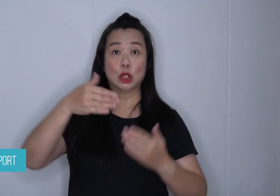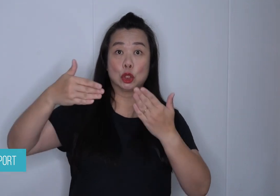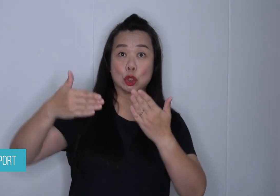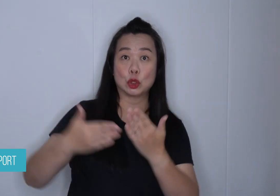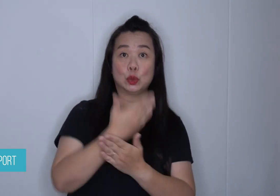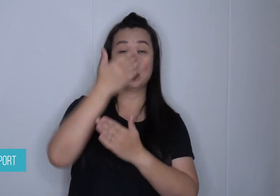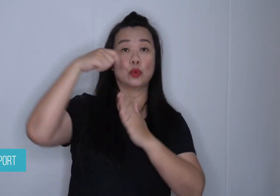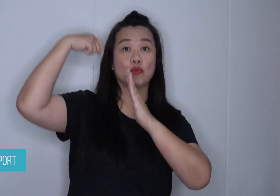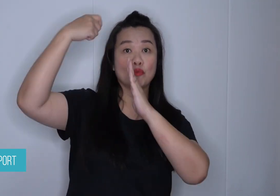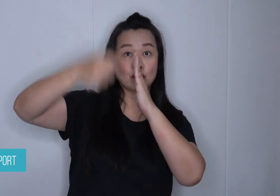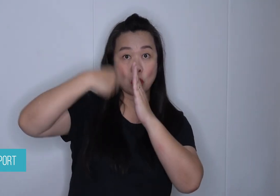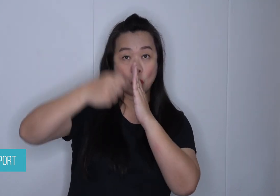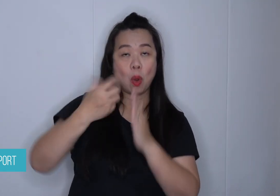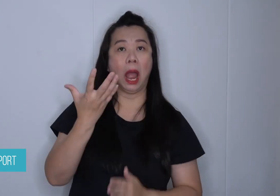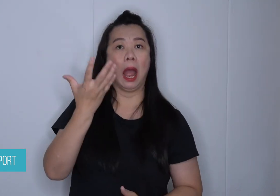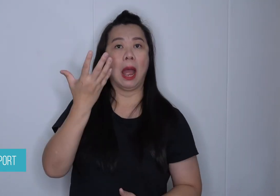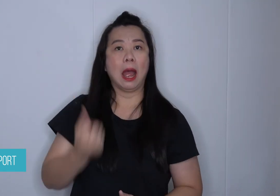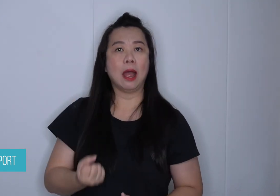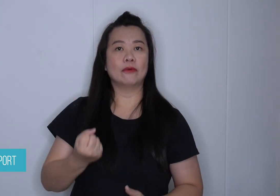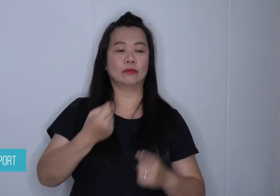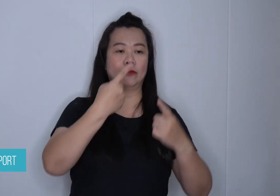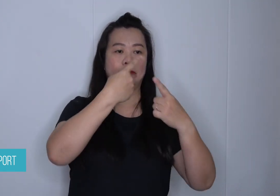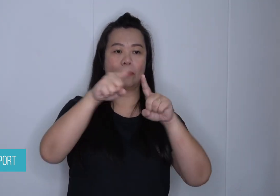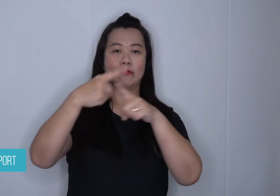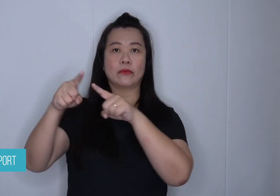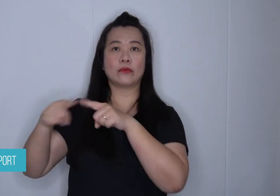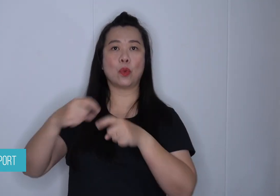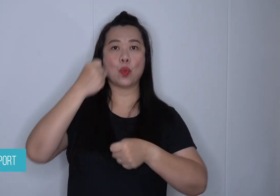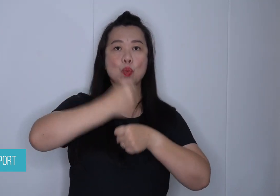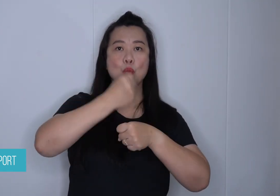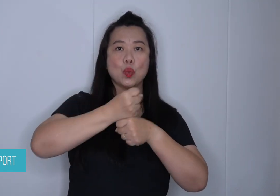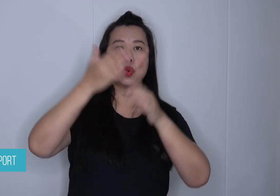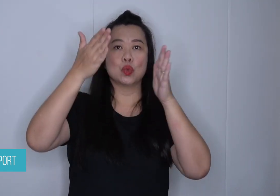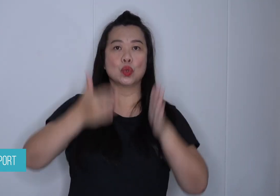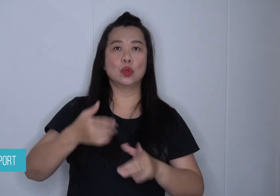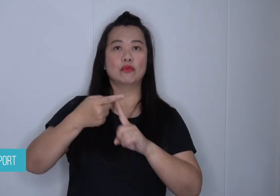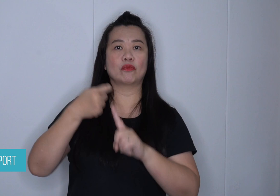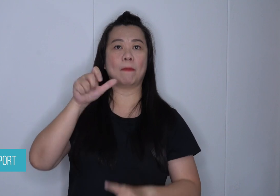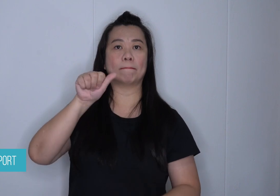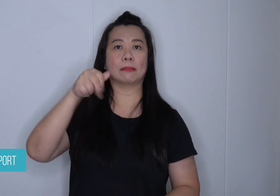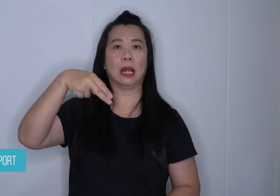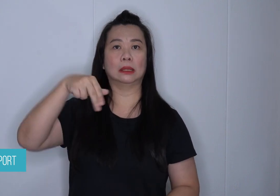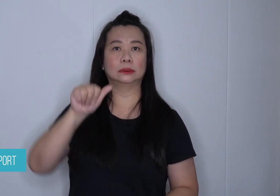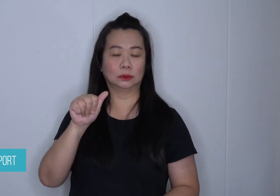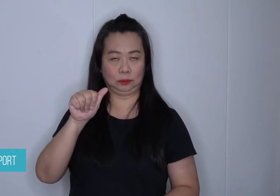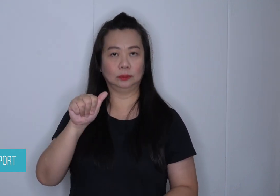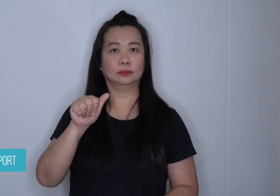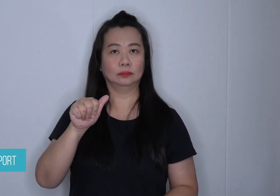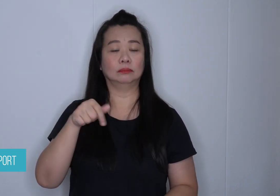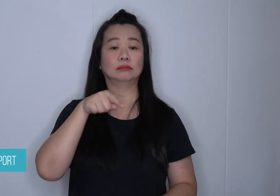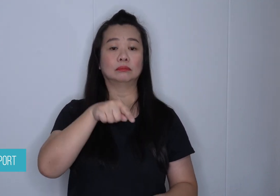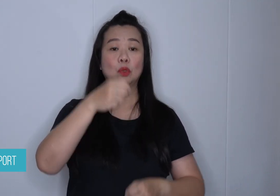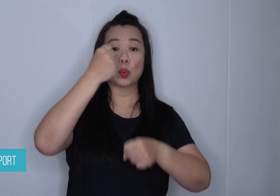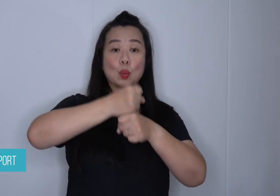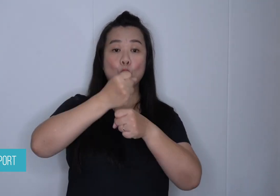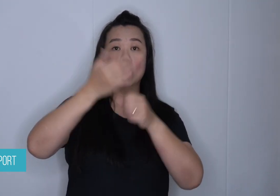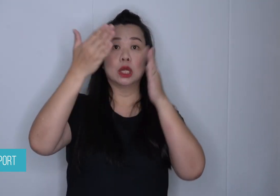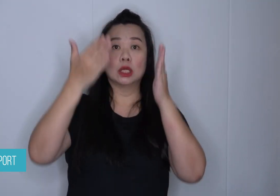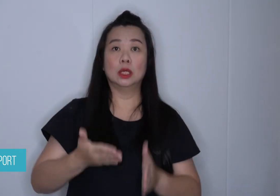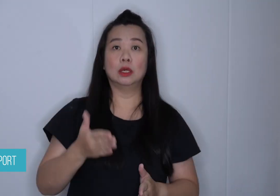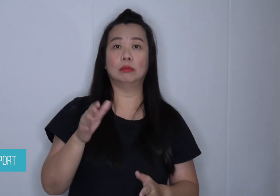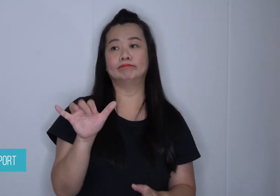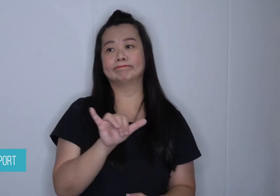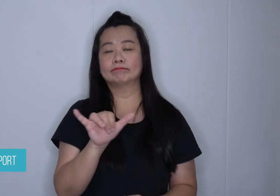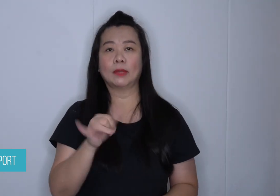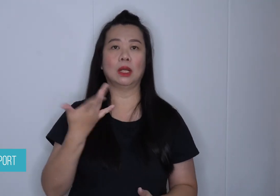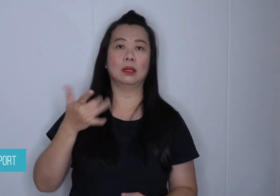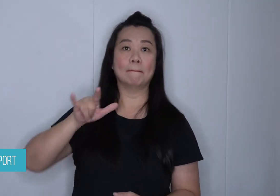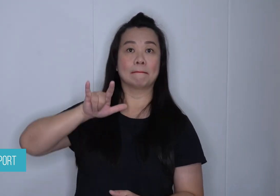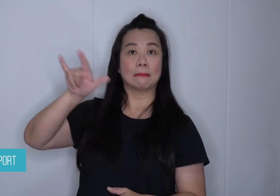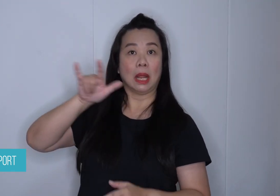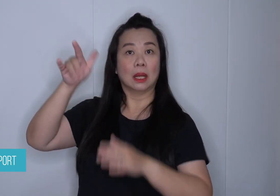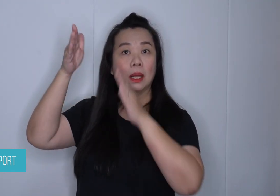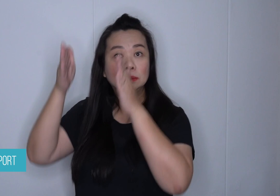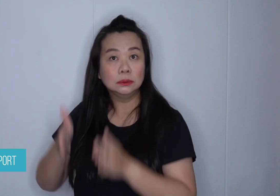employees including pilots, cabin attendants and maintenance staff.